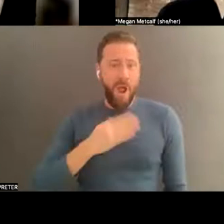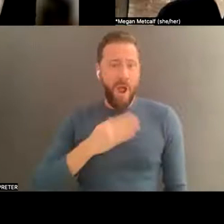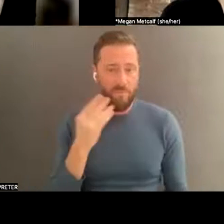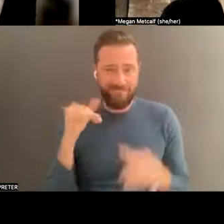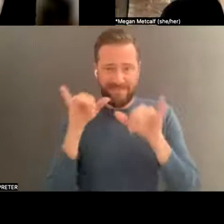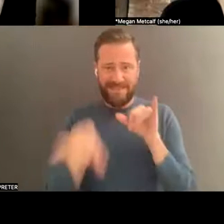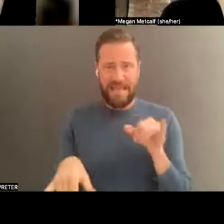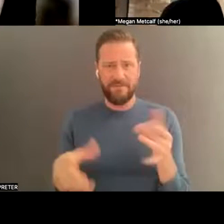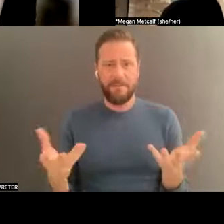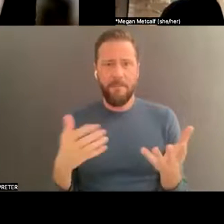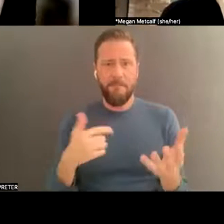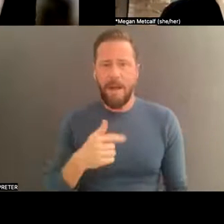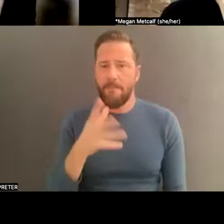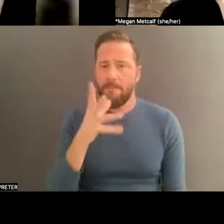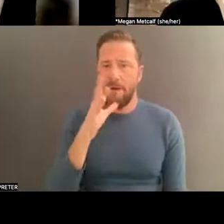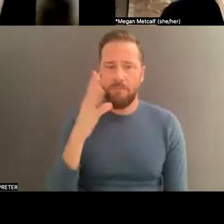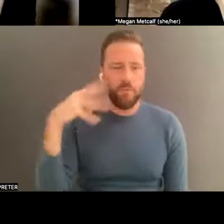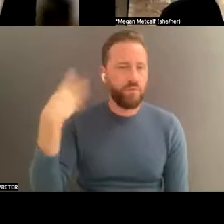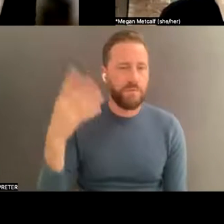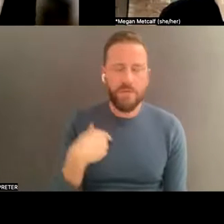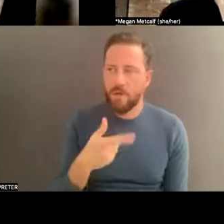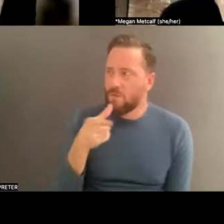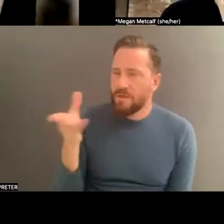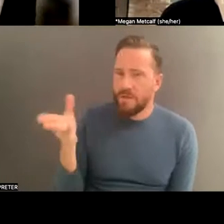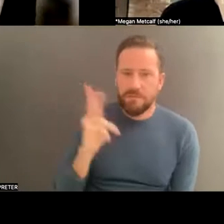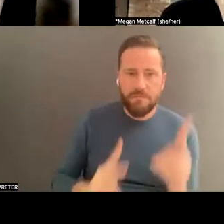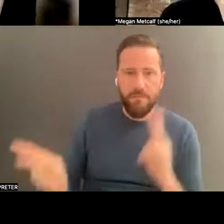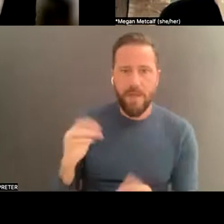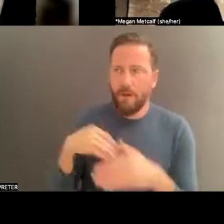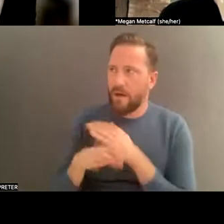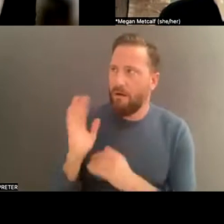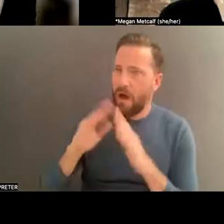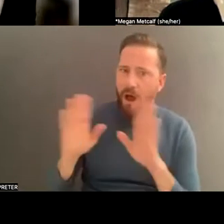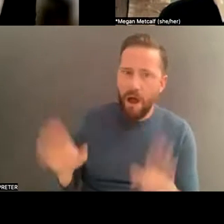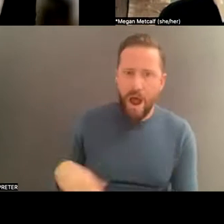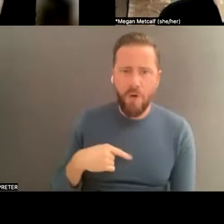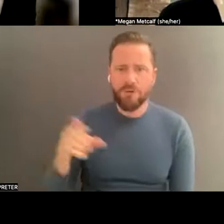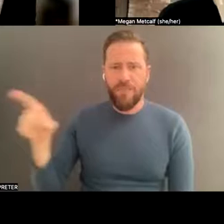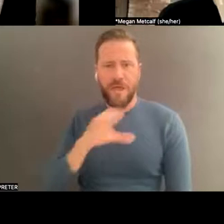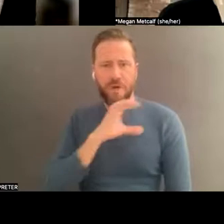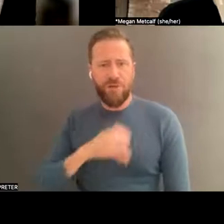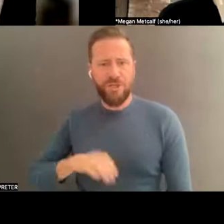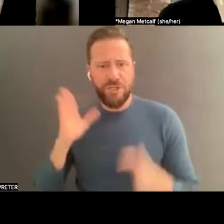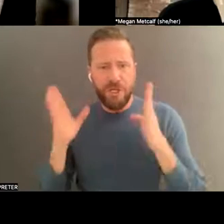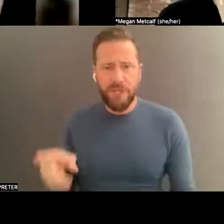86, and my mom would go crazy, who are these people coming into the house? Are